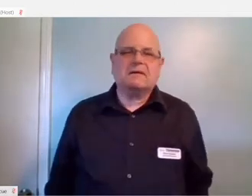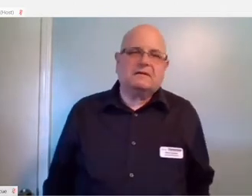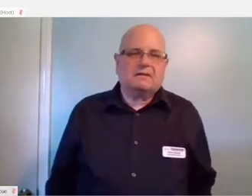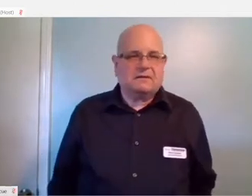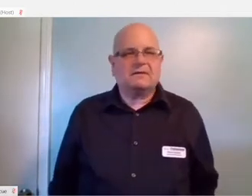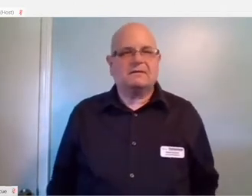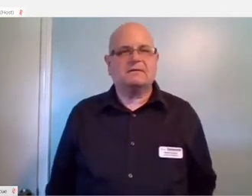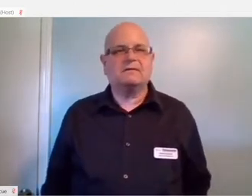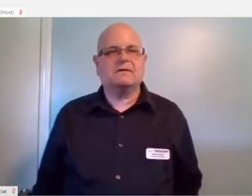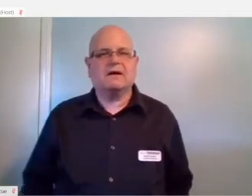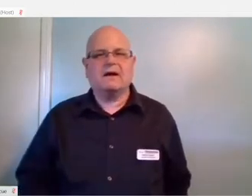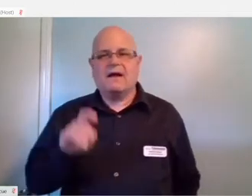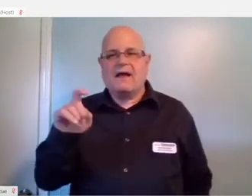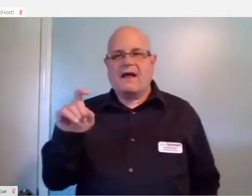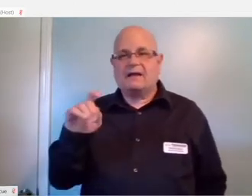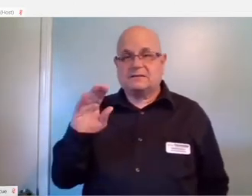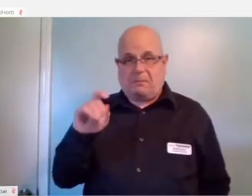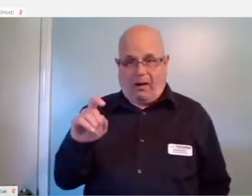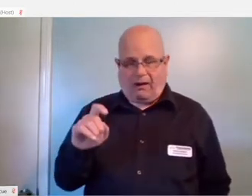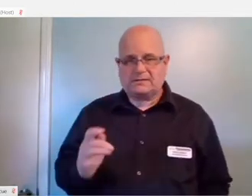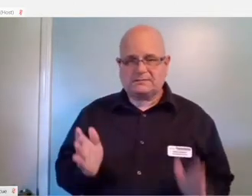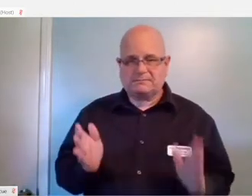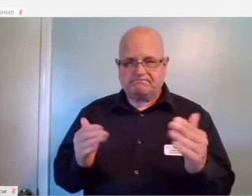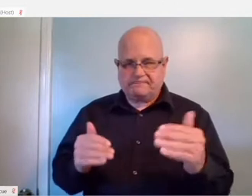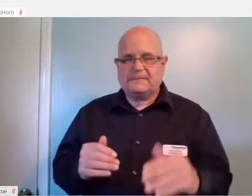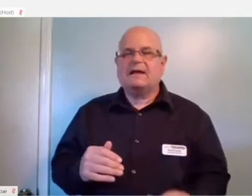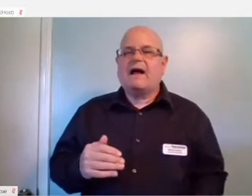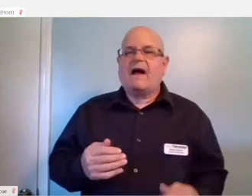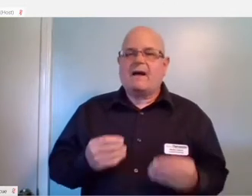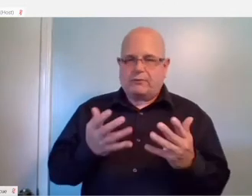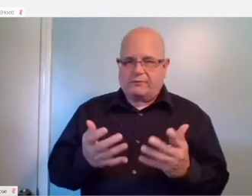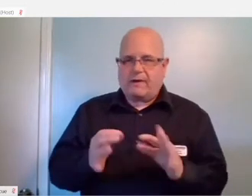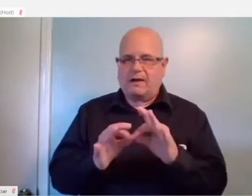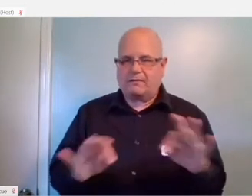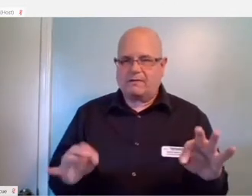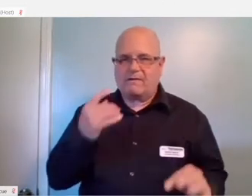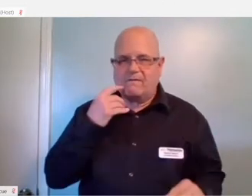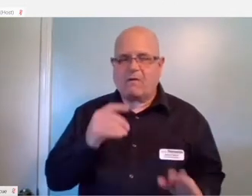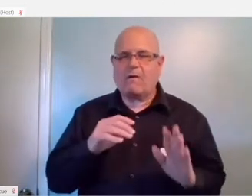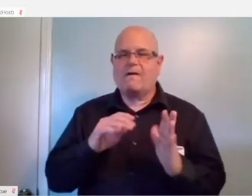On the Xbox console itself it will actually provide closed captions for videos as well.